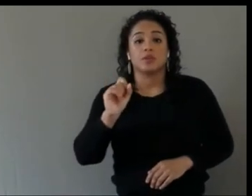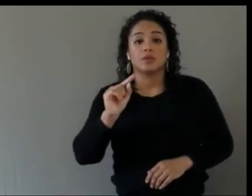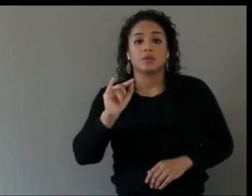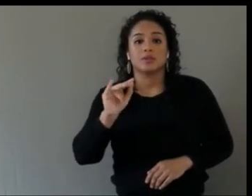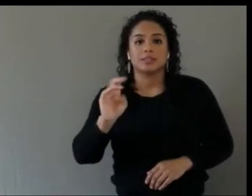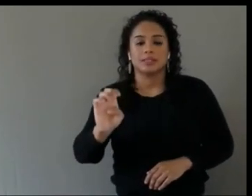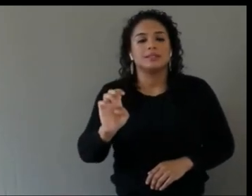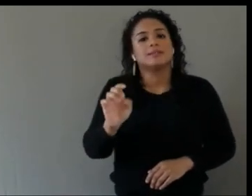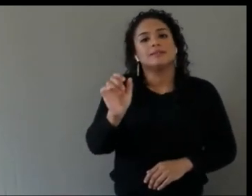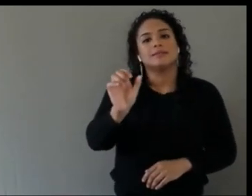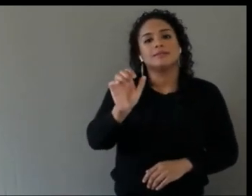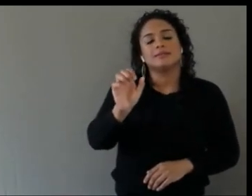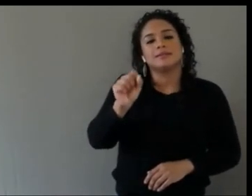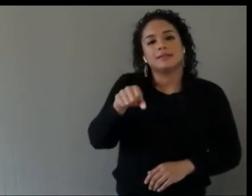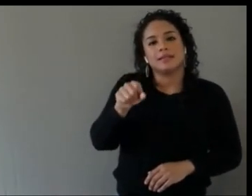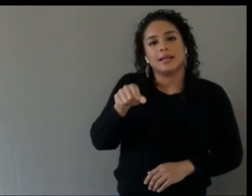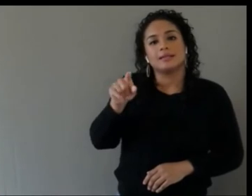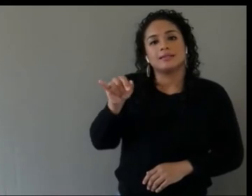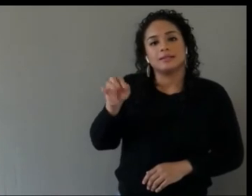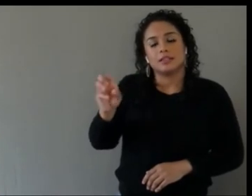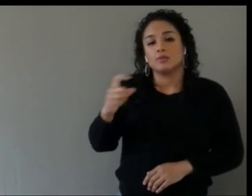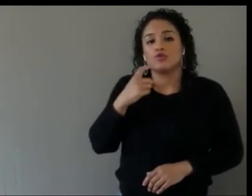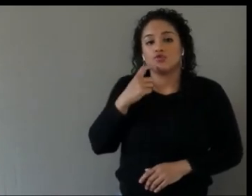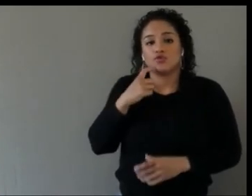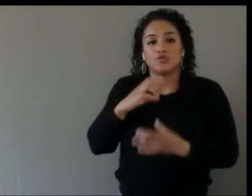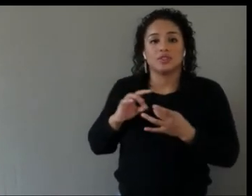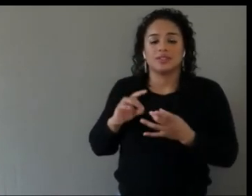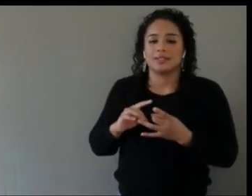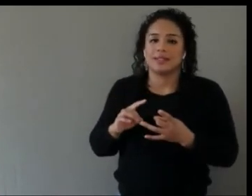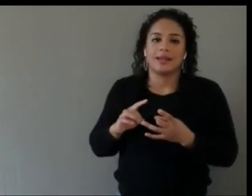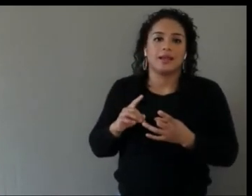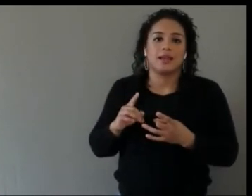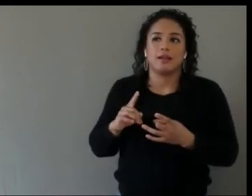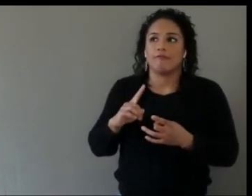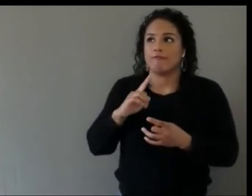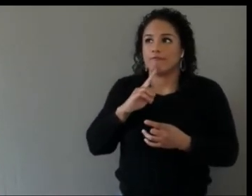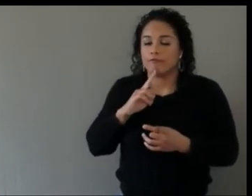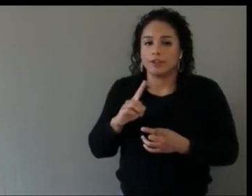use cases will really drive this forward, and if you look at health care at the moment,